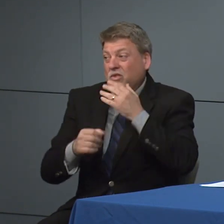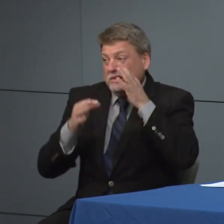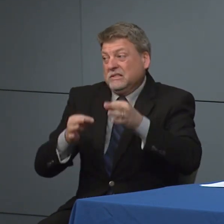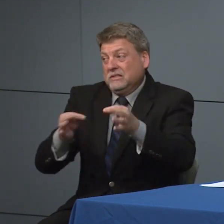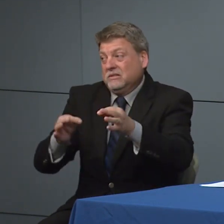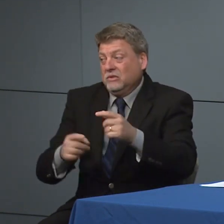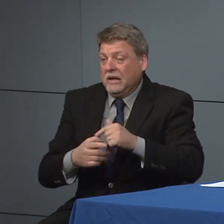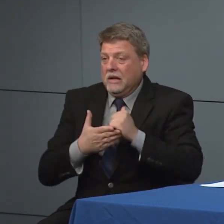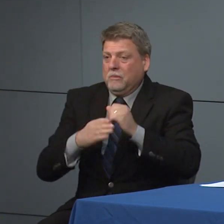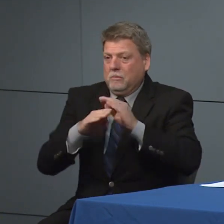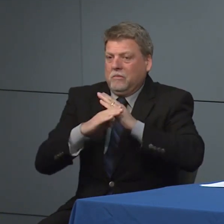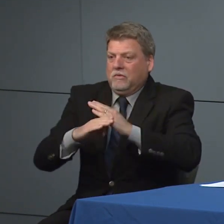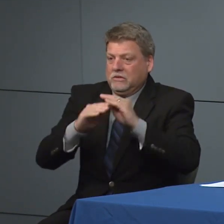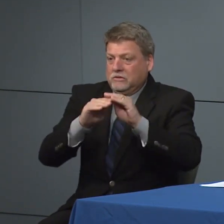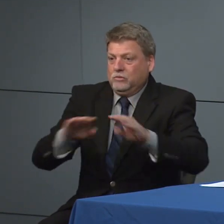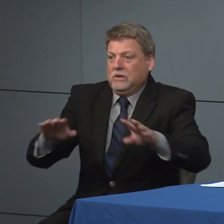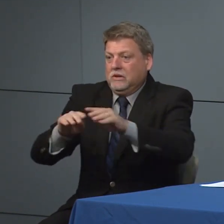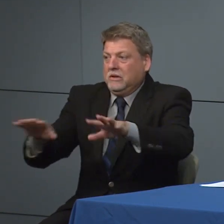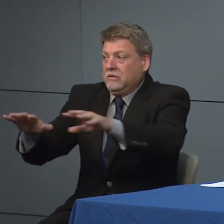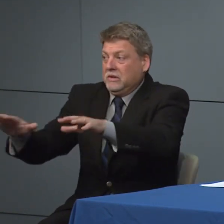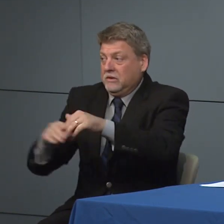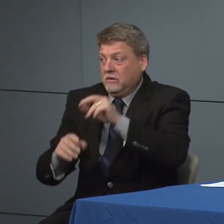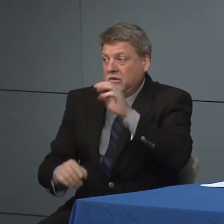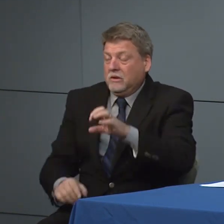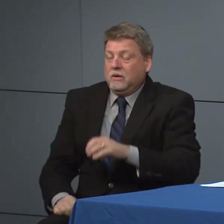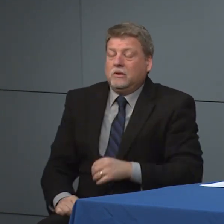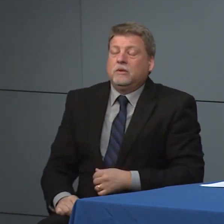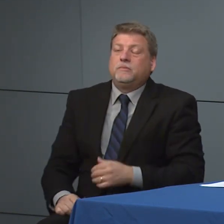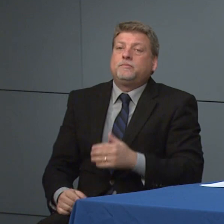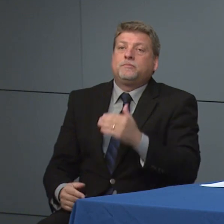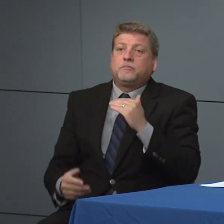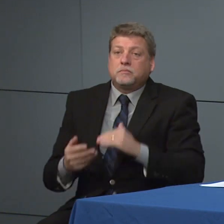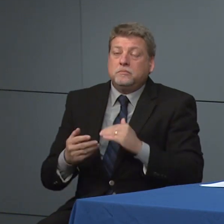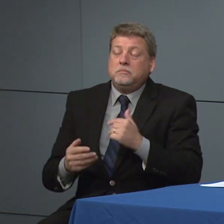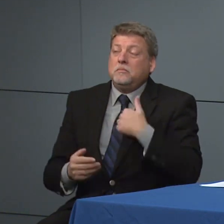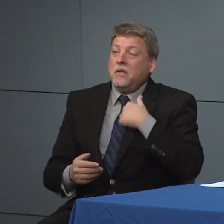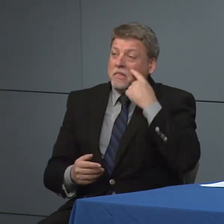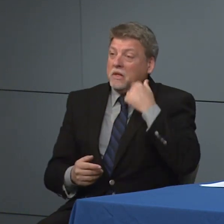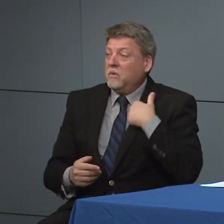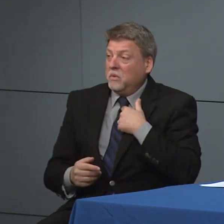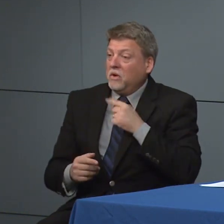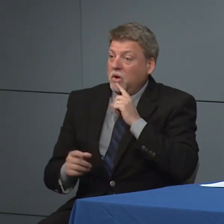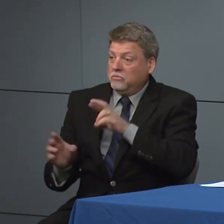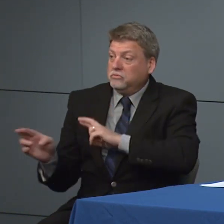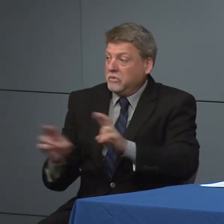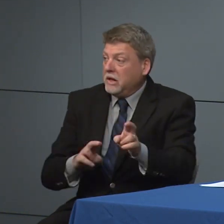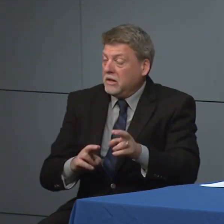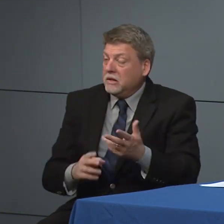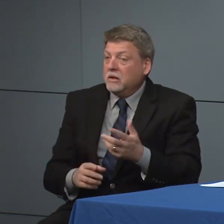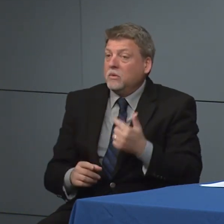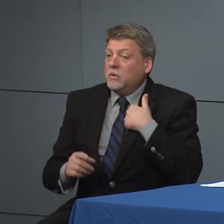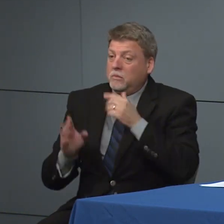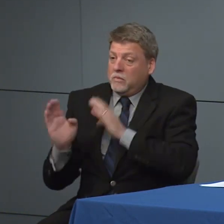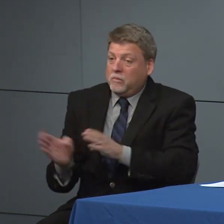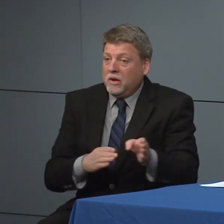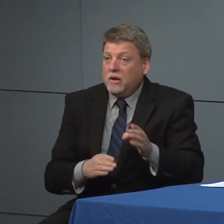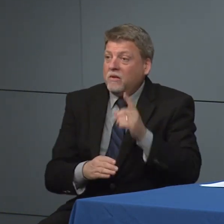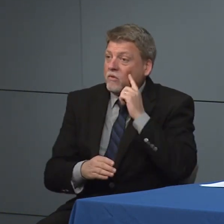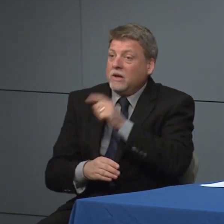And I think that we are in terms of our preparedness and are working across other sectors where North Carolina's